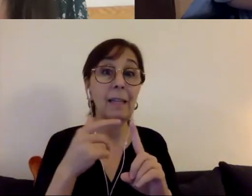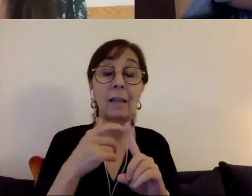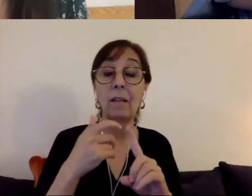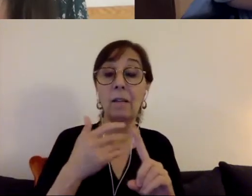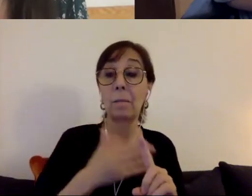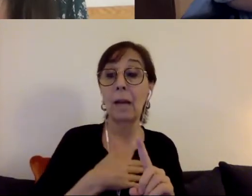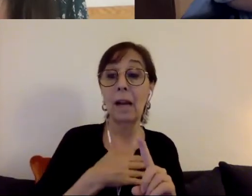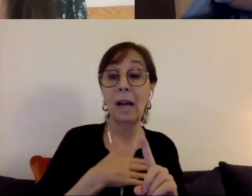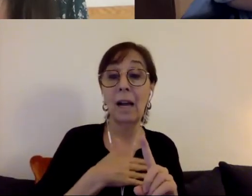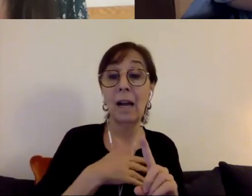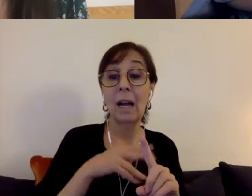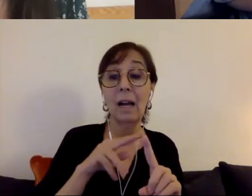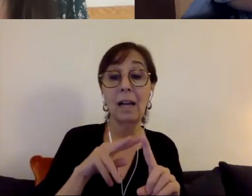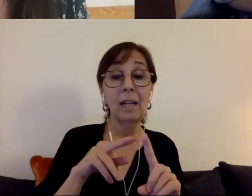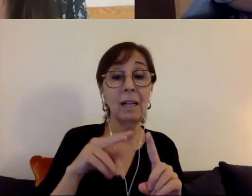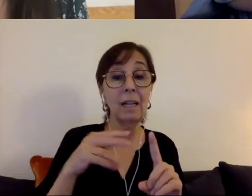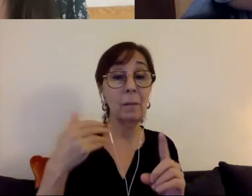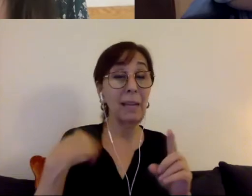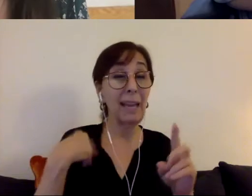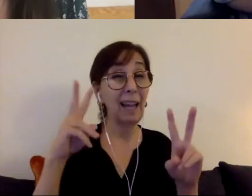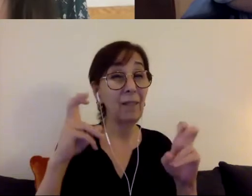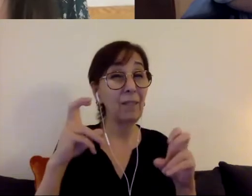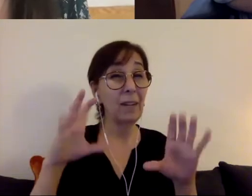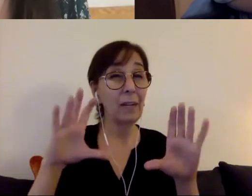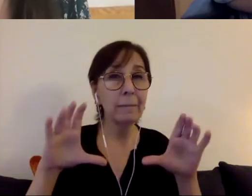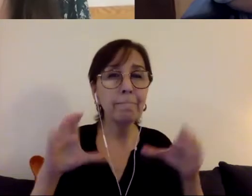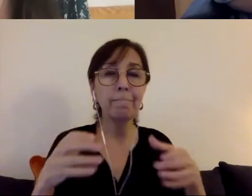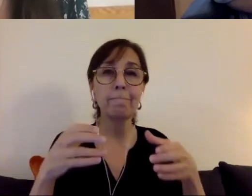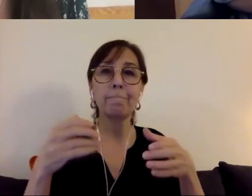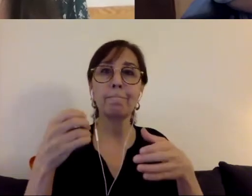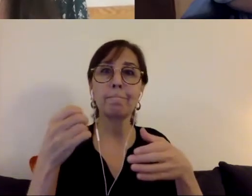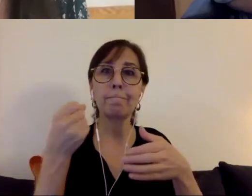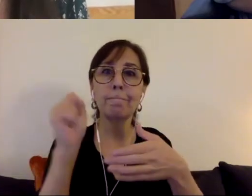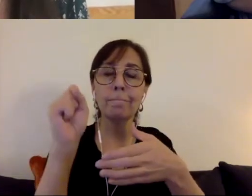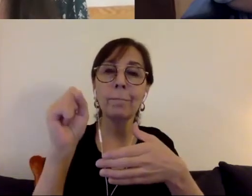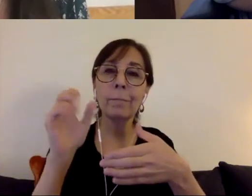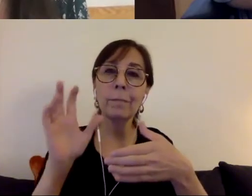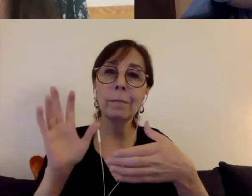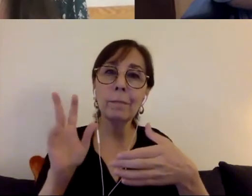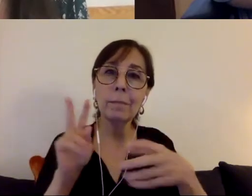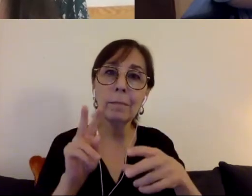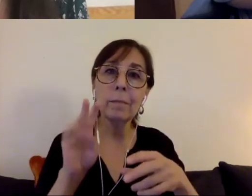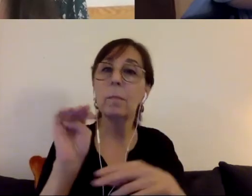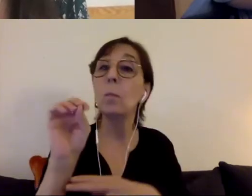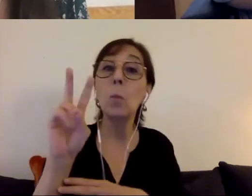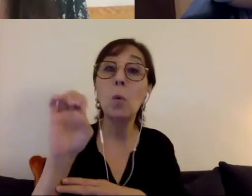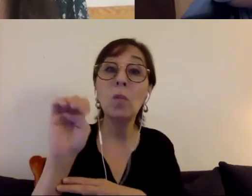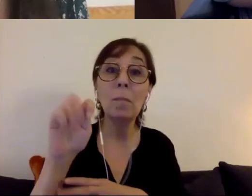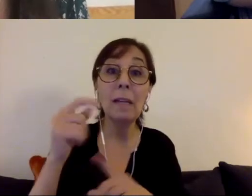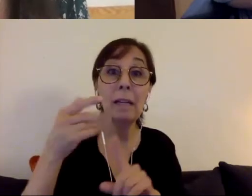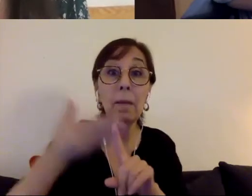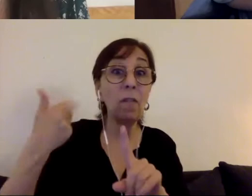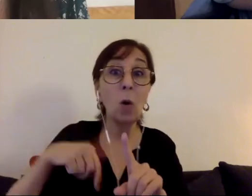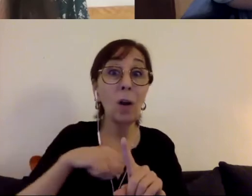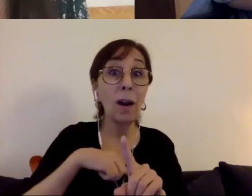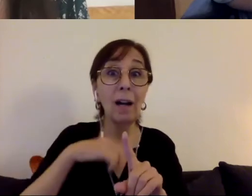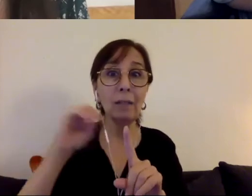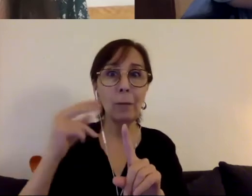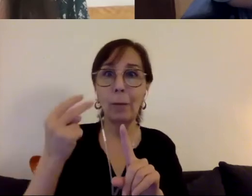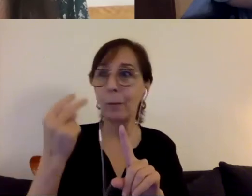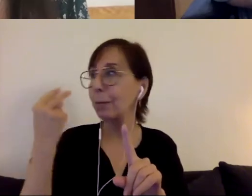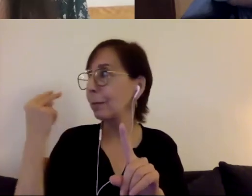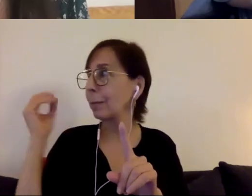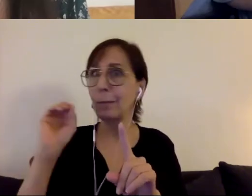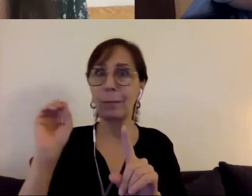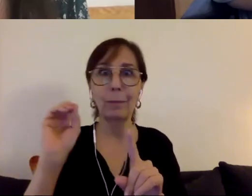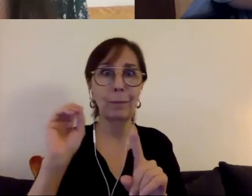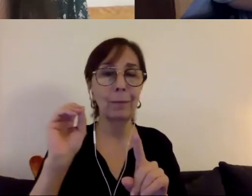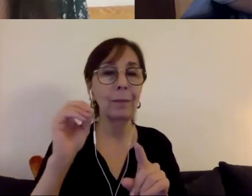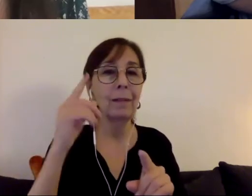movement to look back on when you think about the women's movement when you